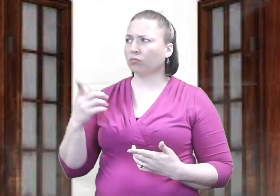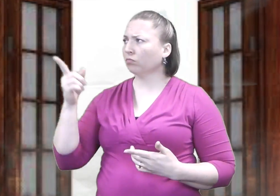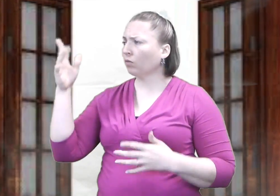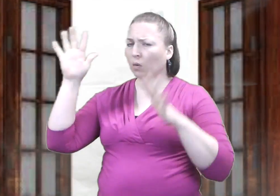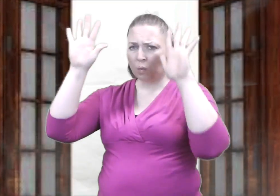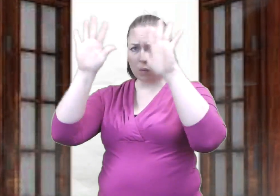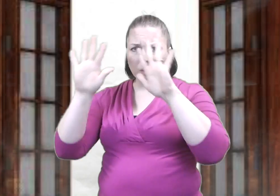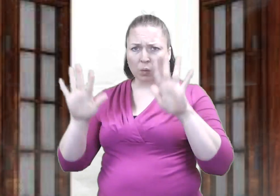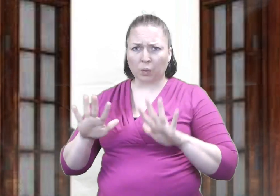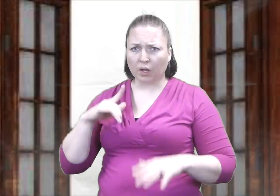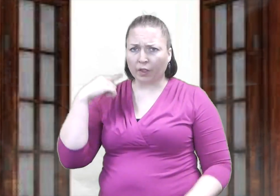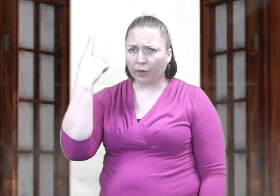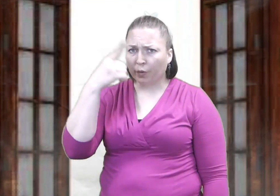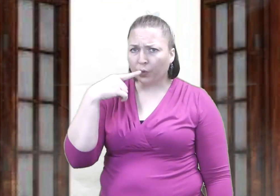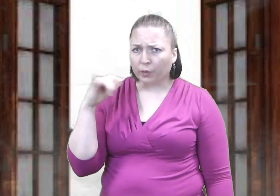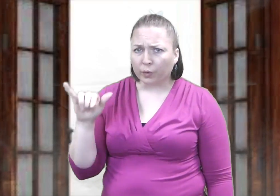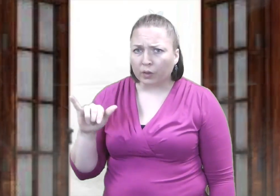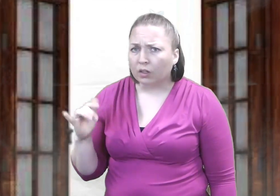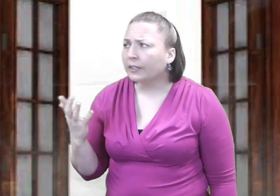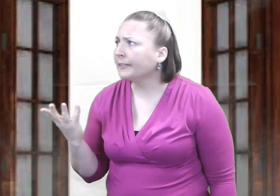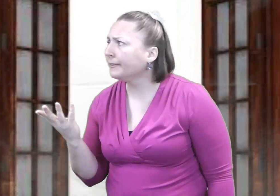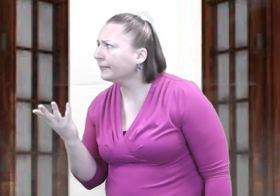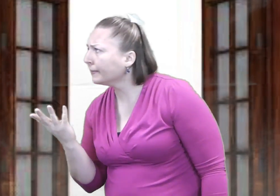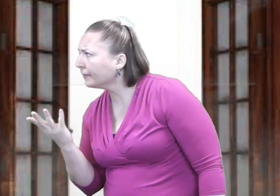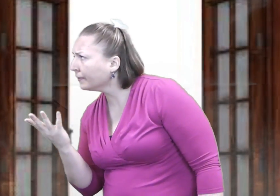What do the weather look like?